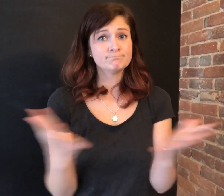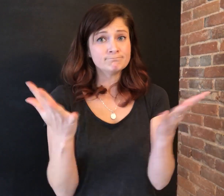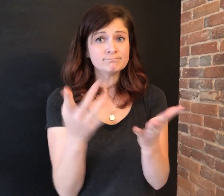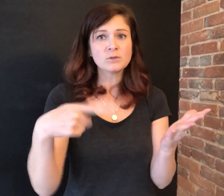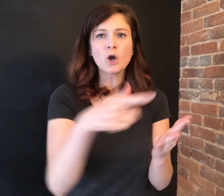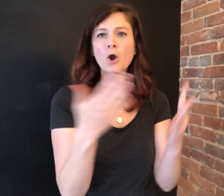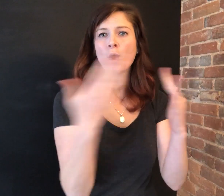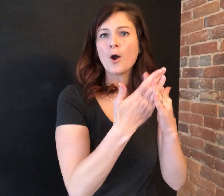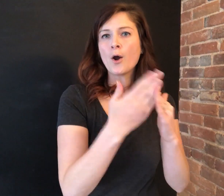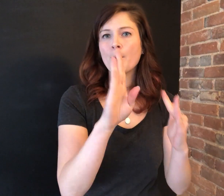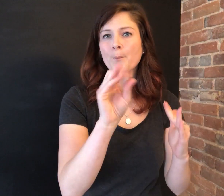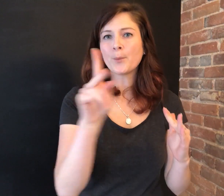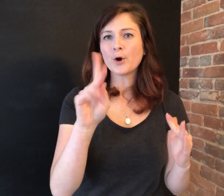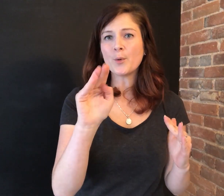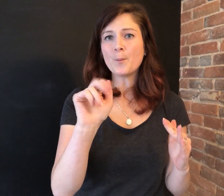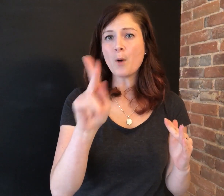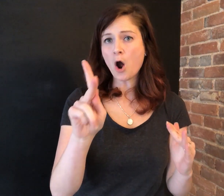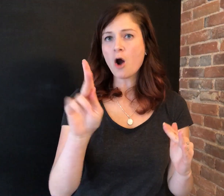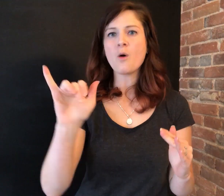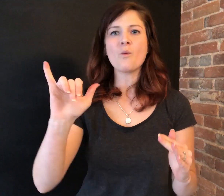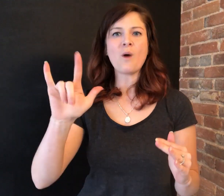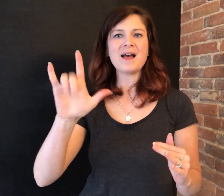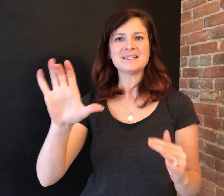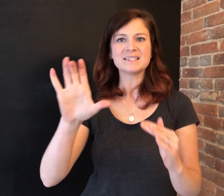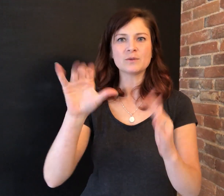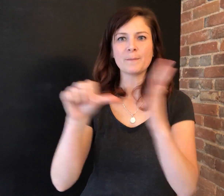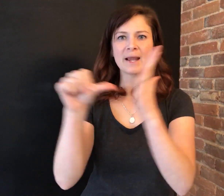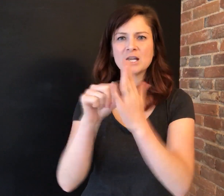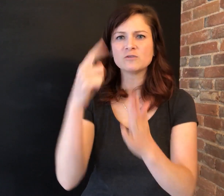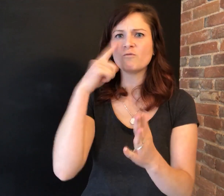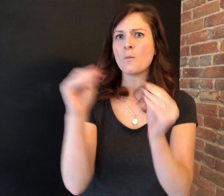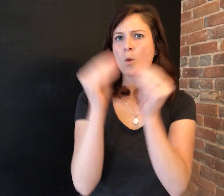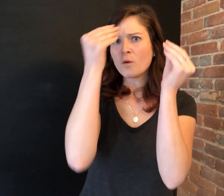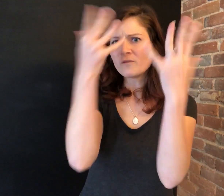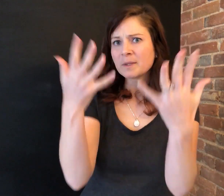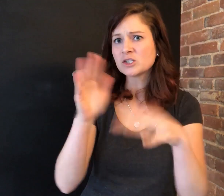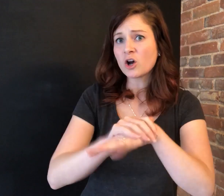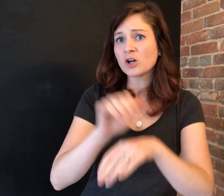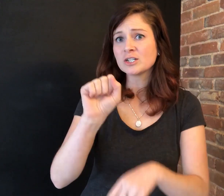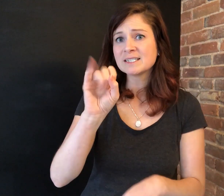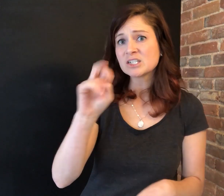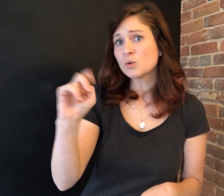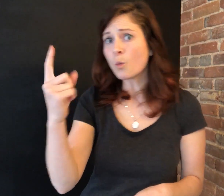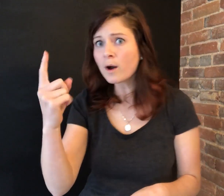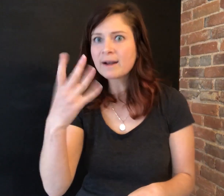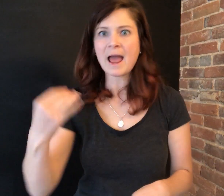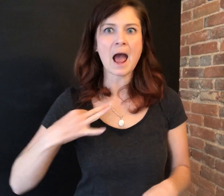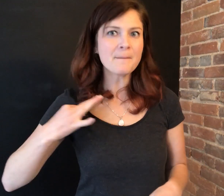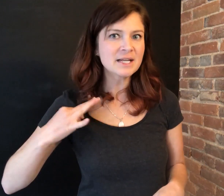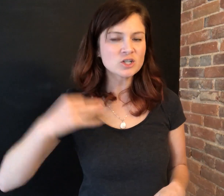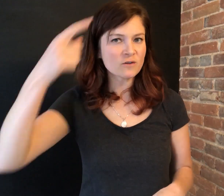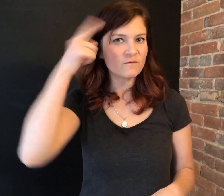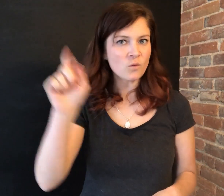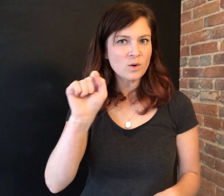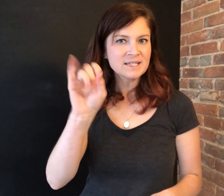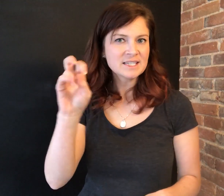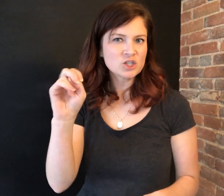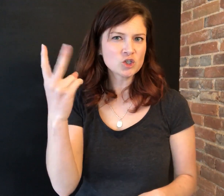Bookmark the YLC webpage for more information on Session 1 and applications for Session 2.